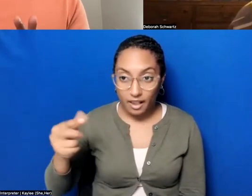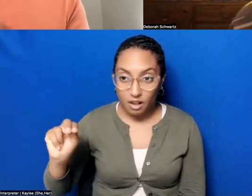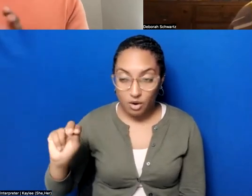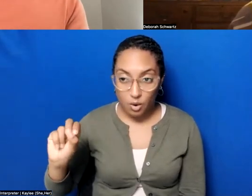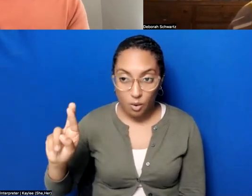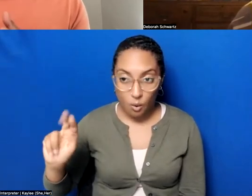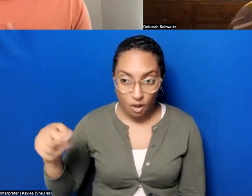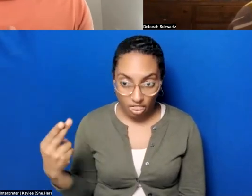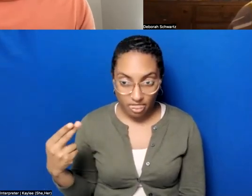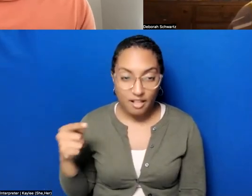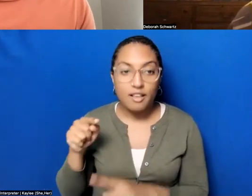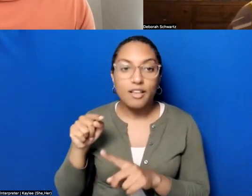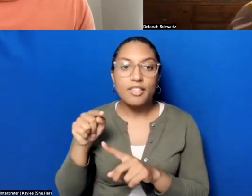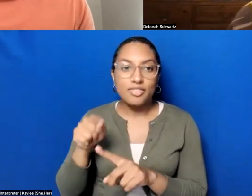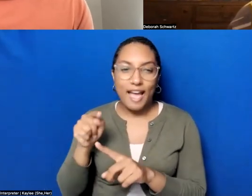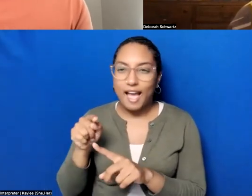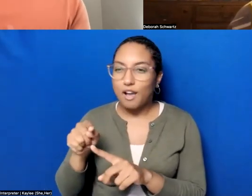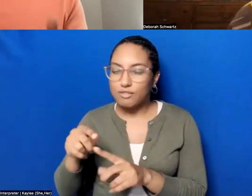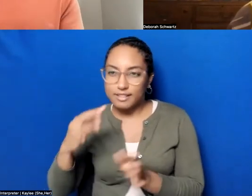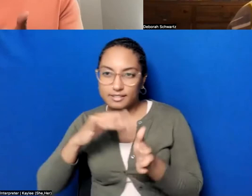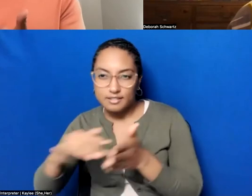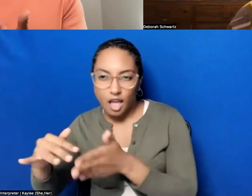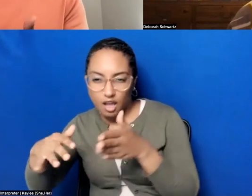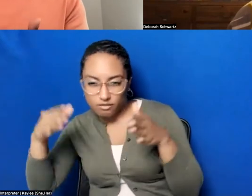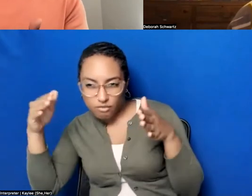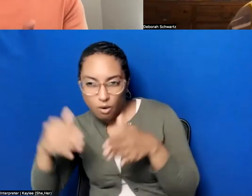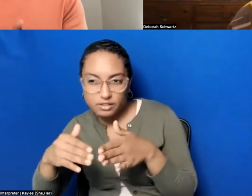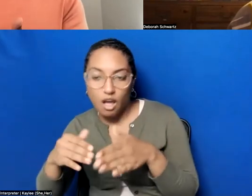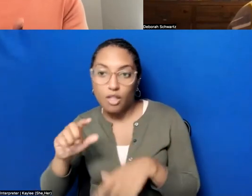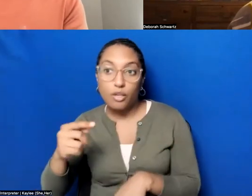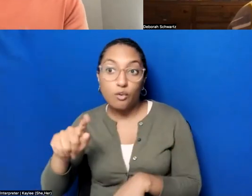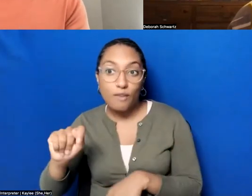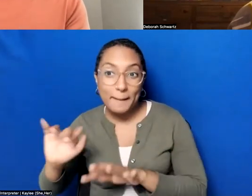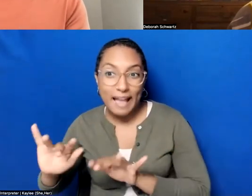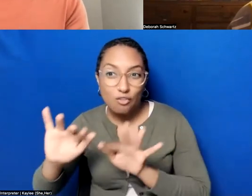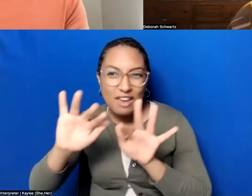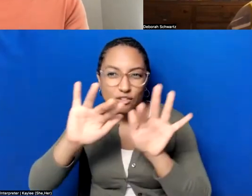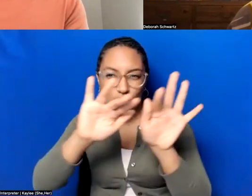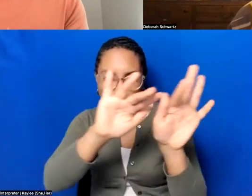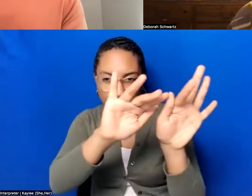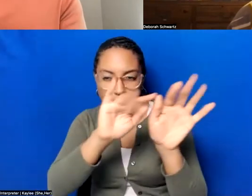oral histories around the Great Migration, and it tied it to specific sites in Philadelphia so